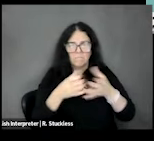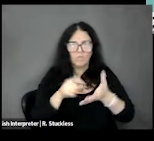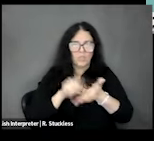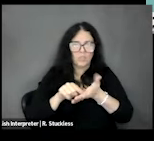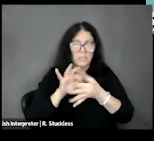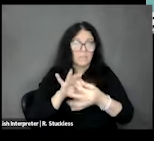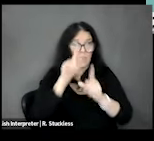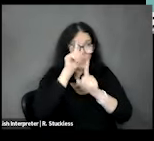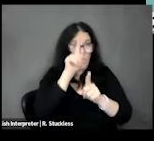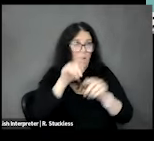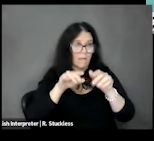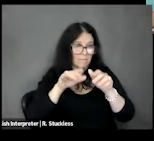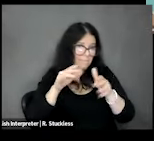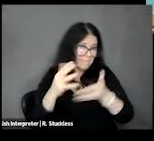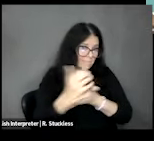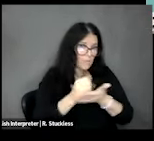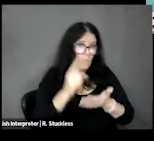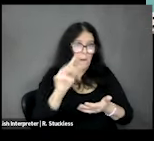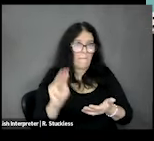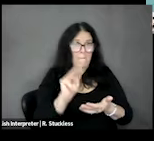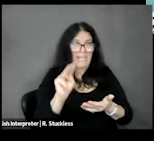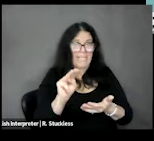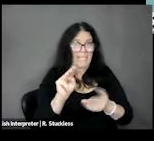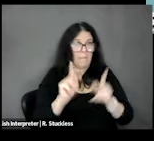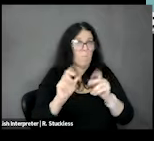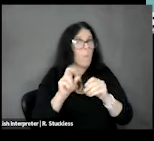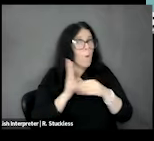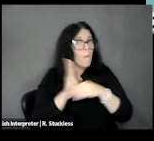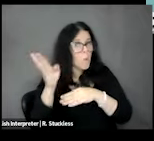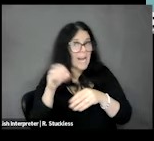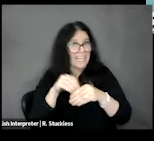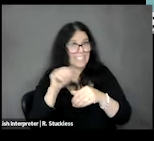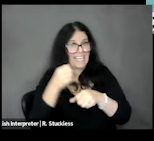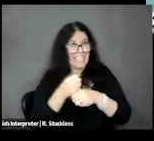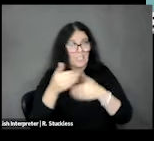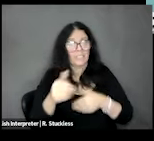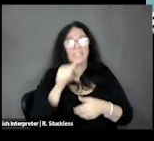million or more people over a 10-year span. As of yesterday, we got some new numbers out